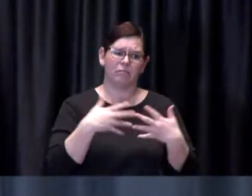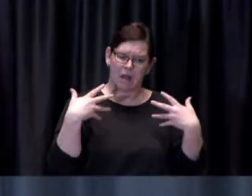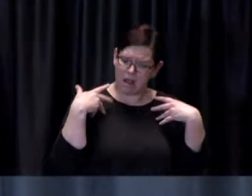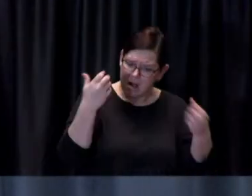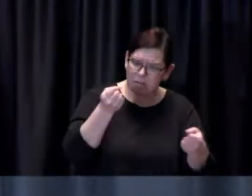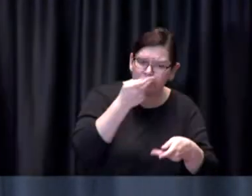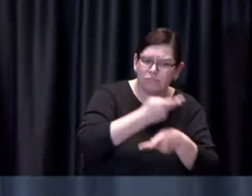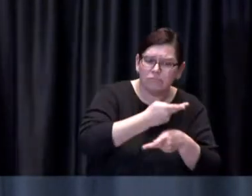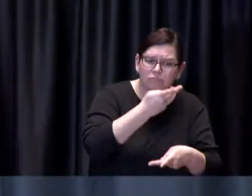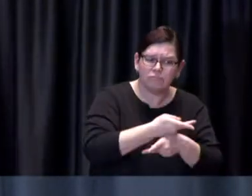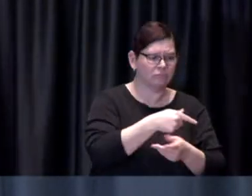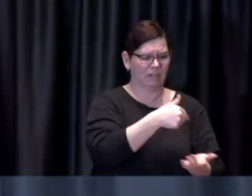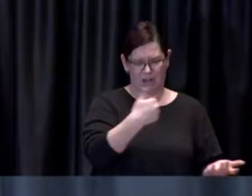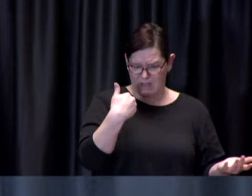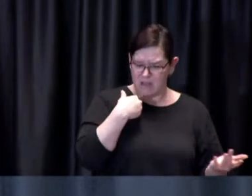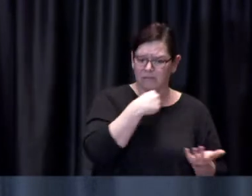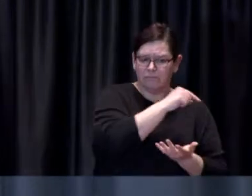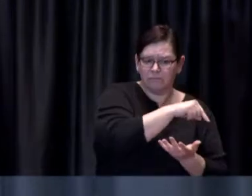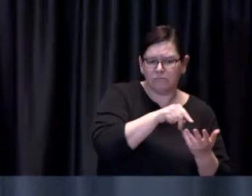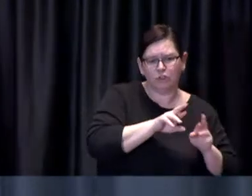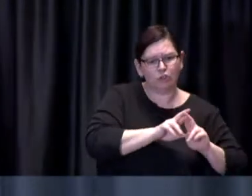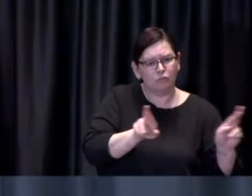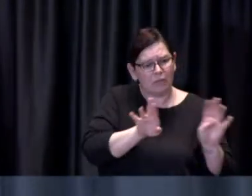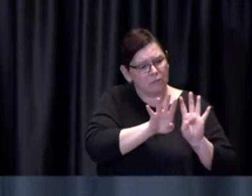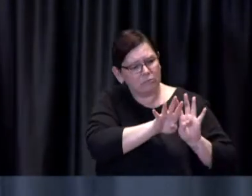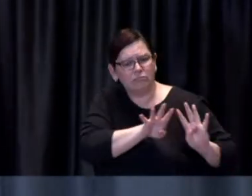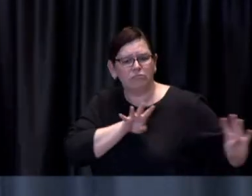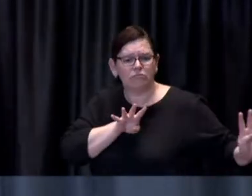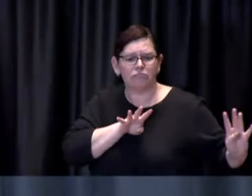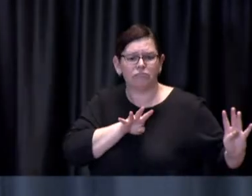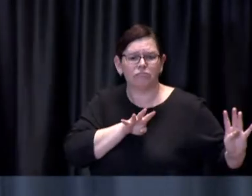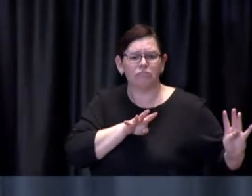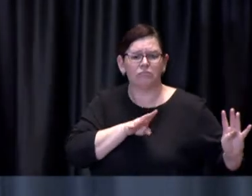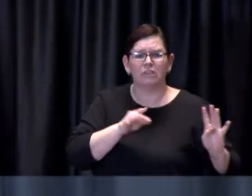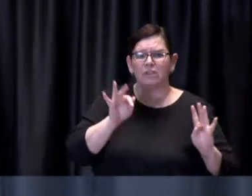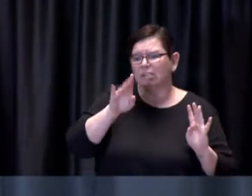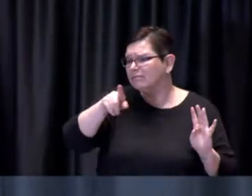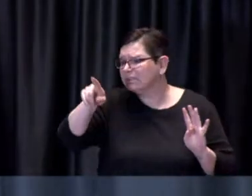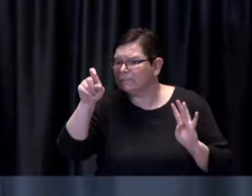on site who are available to help anyone who requires assistance in moving through the process.